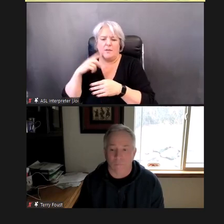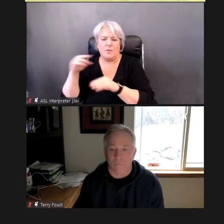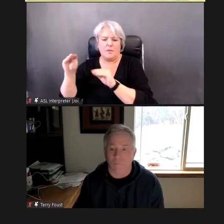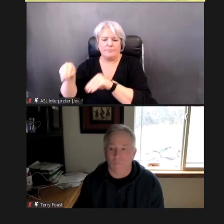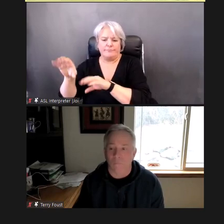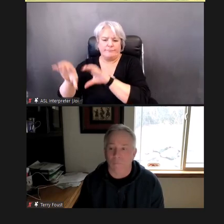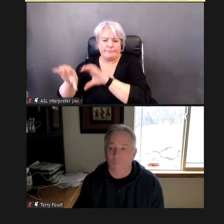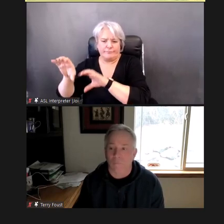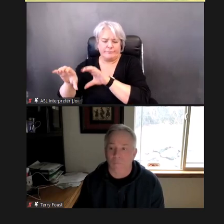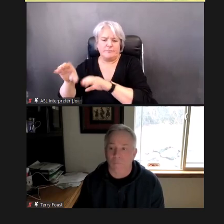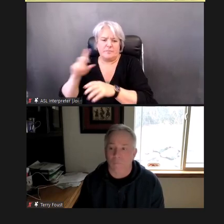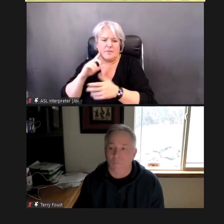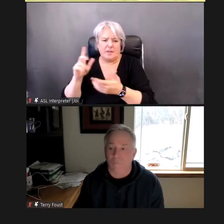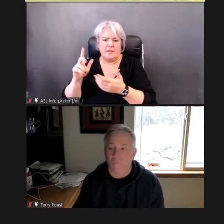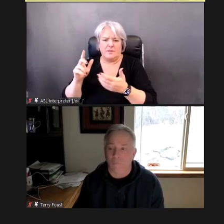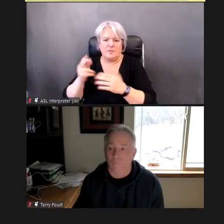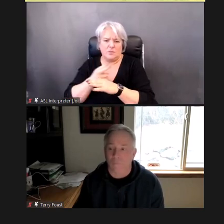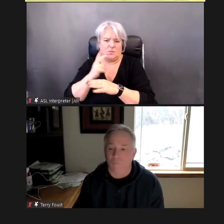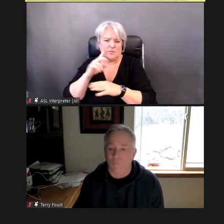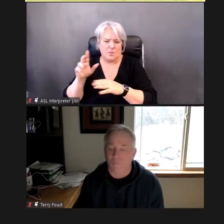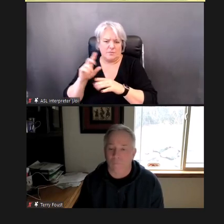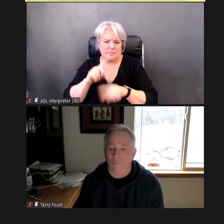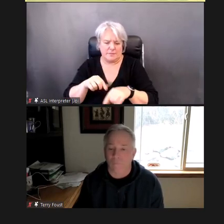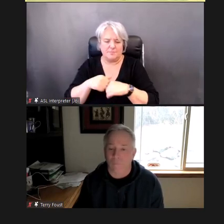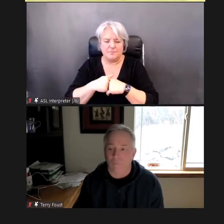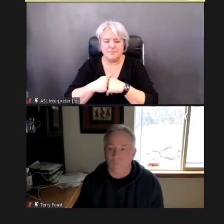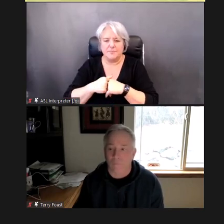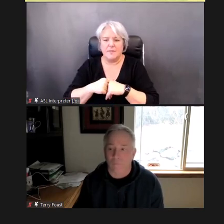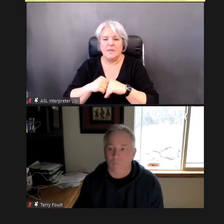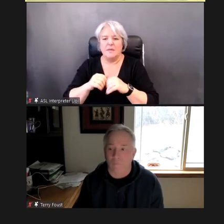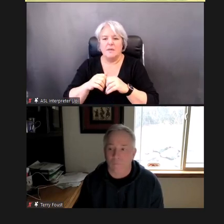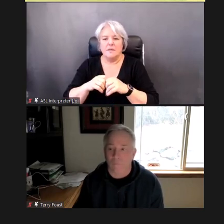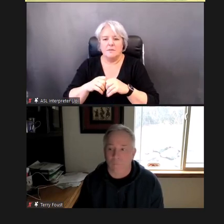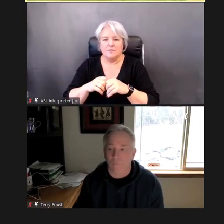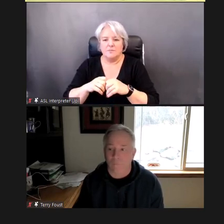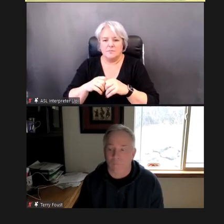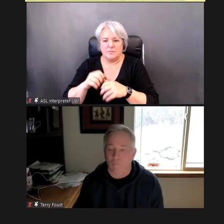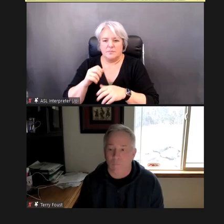and we'll -- we'll address them that way. So...